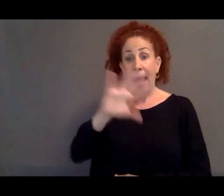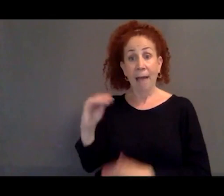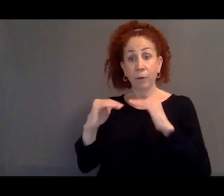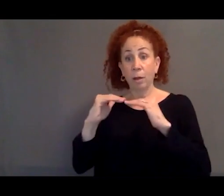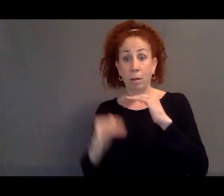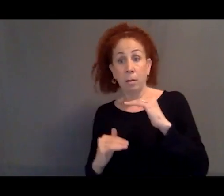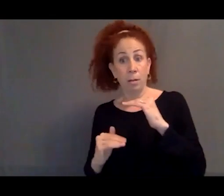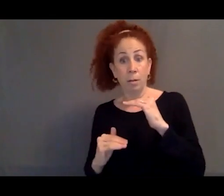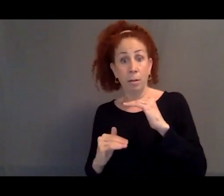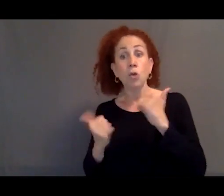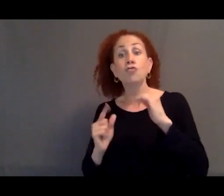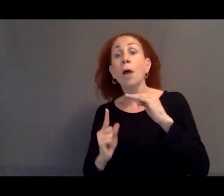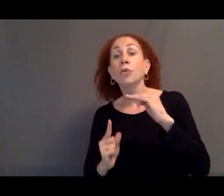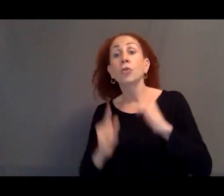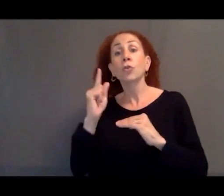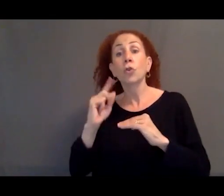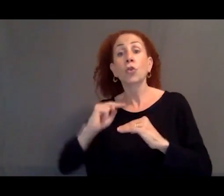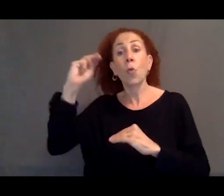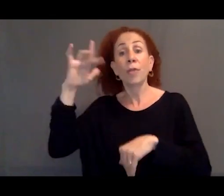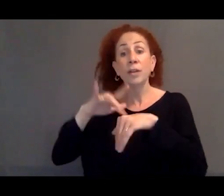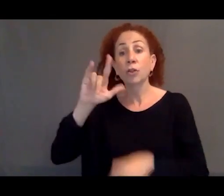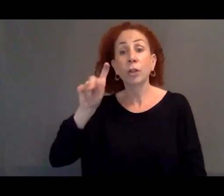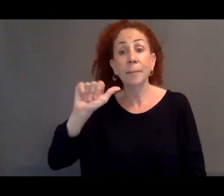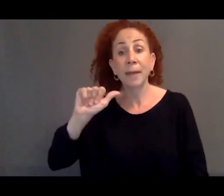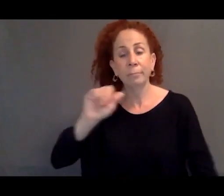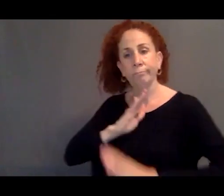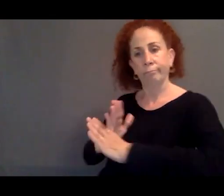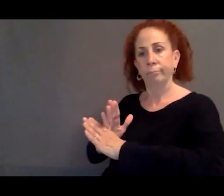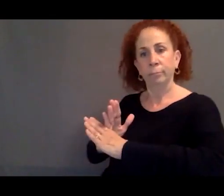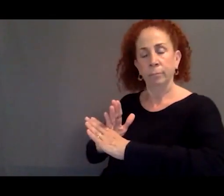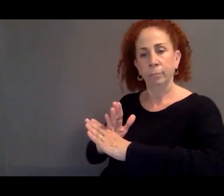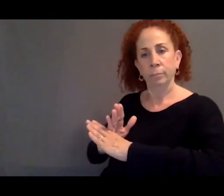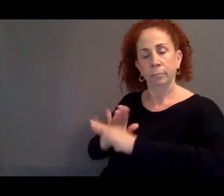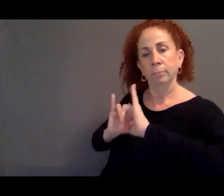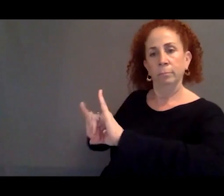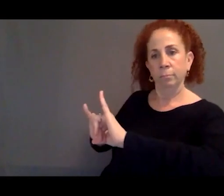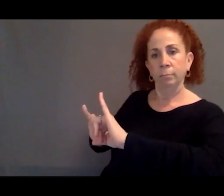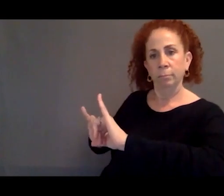moving northward to Libya, again, to slow down or prevent that migration.